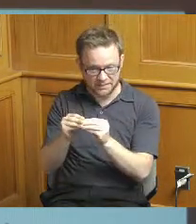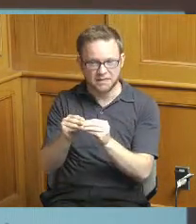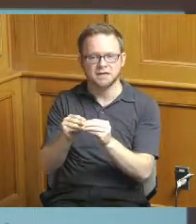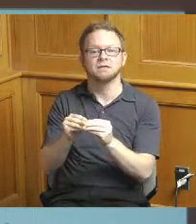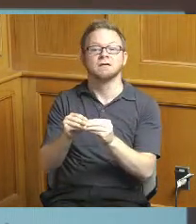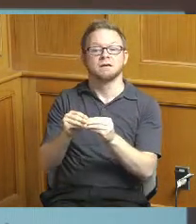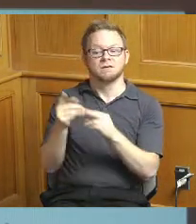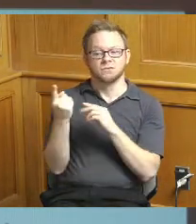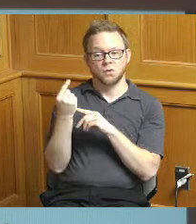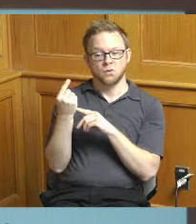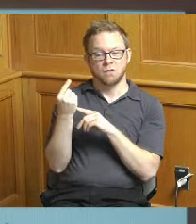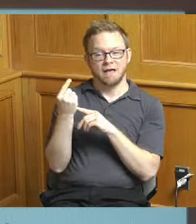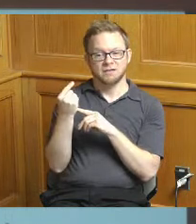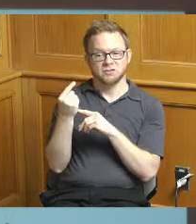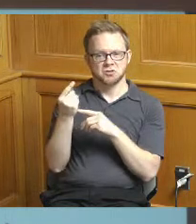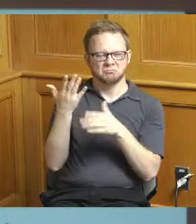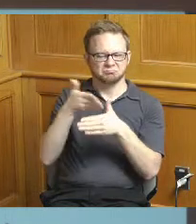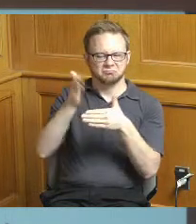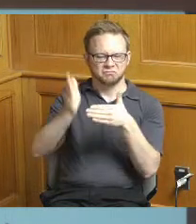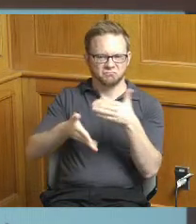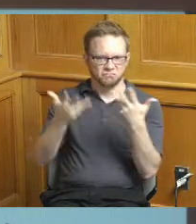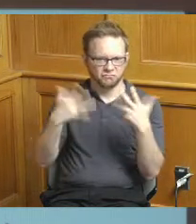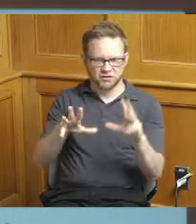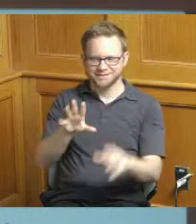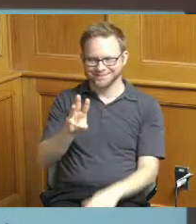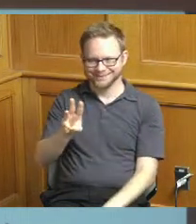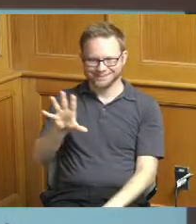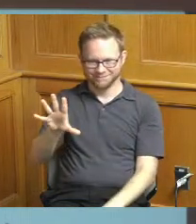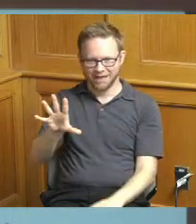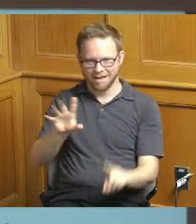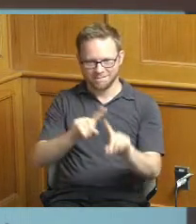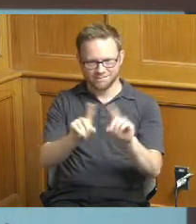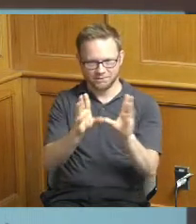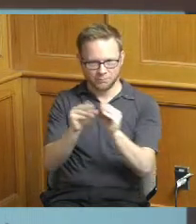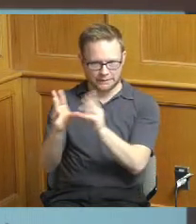know really moving those projects along through the project life cycle by the end of the year